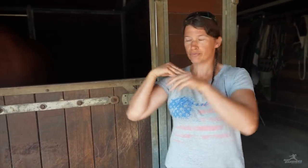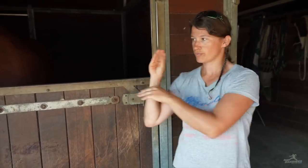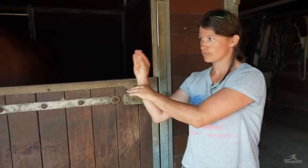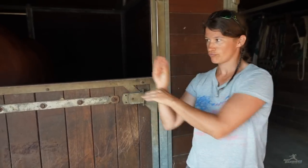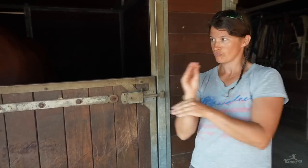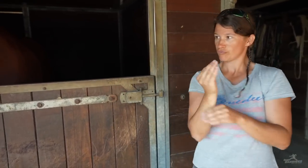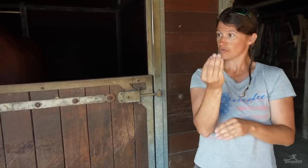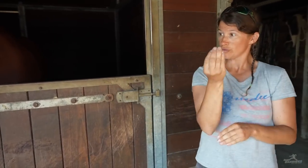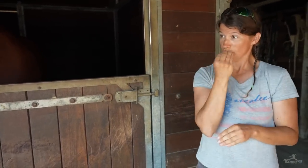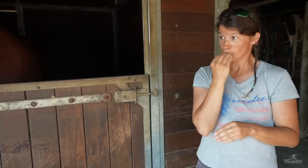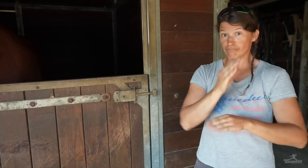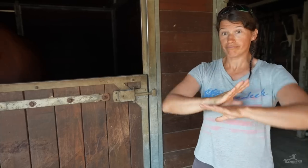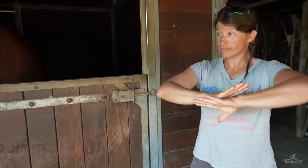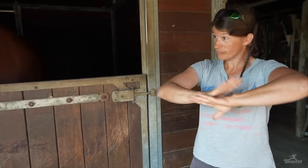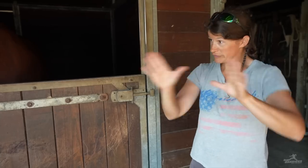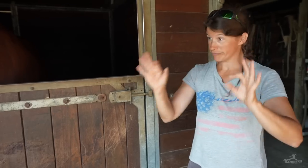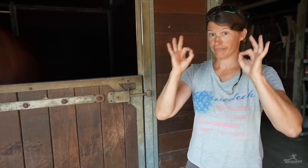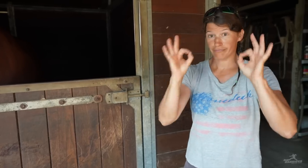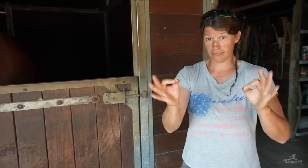I’ll give them feed,